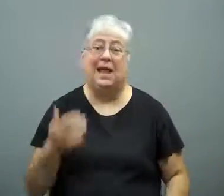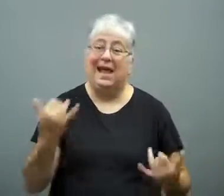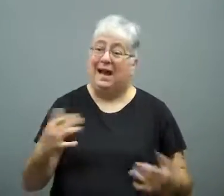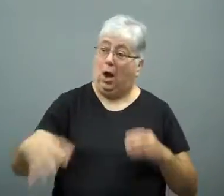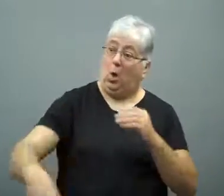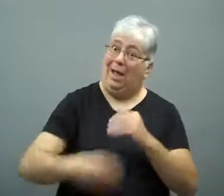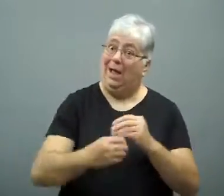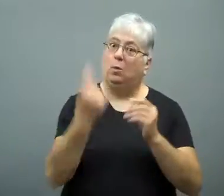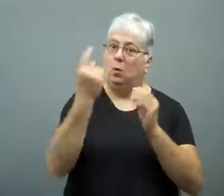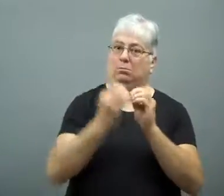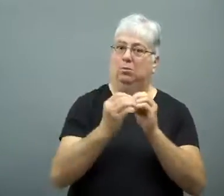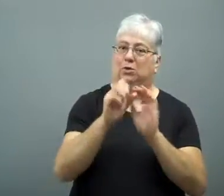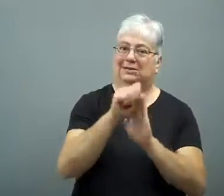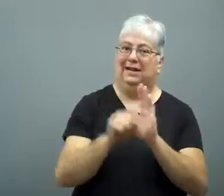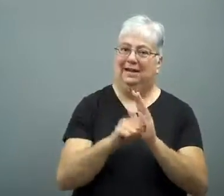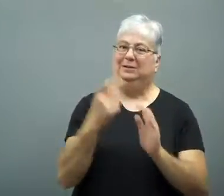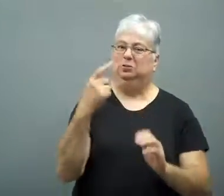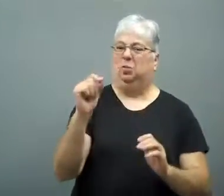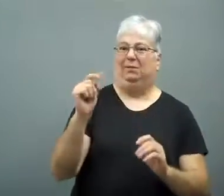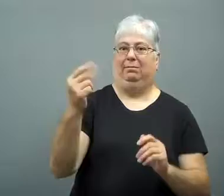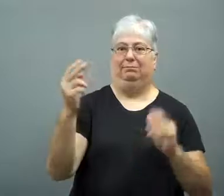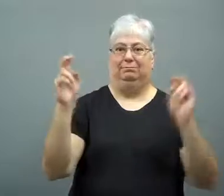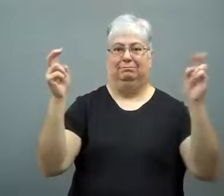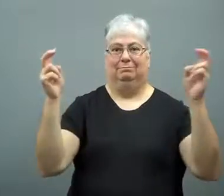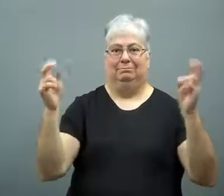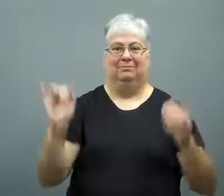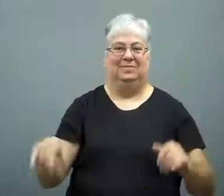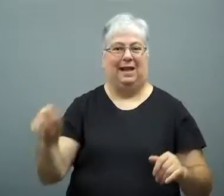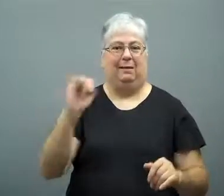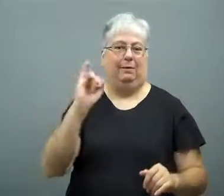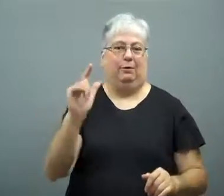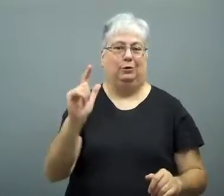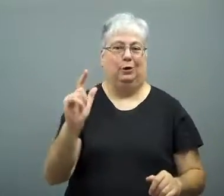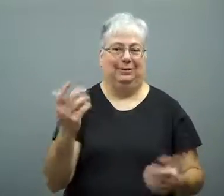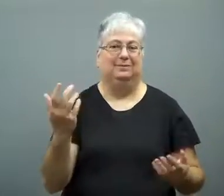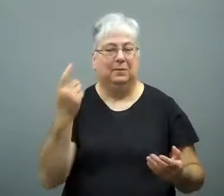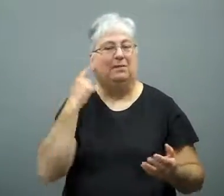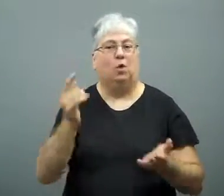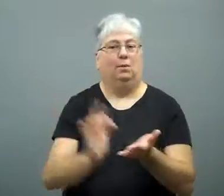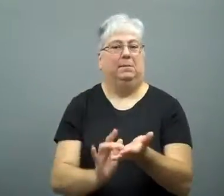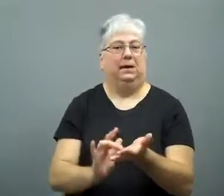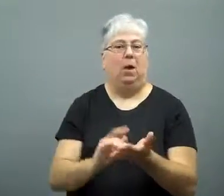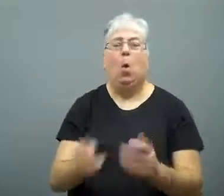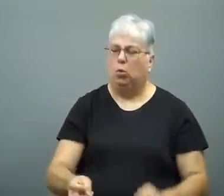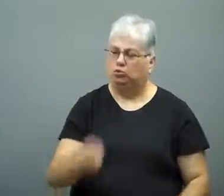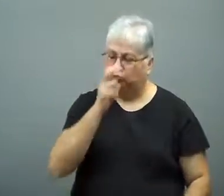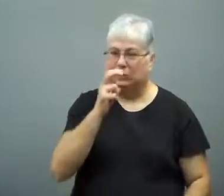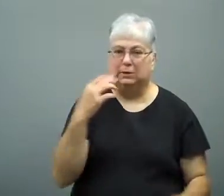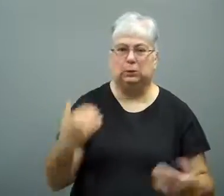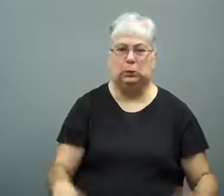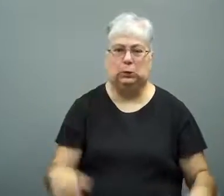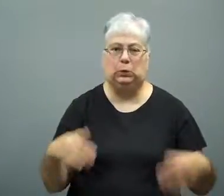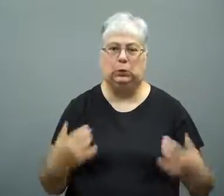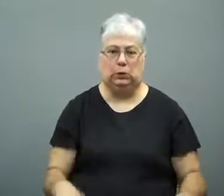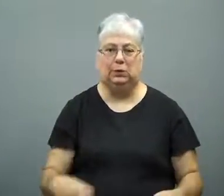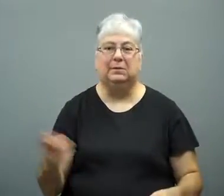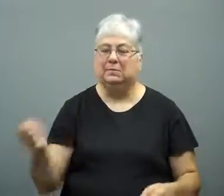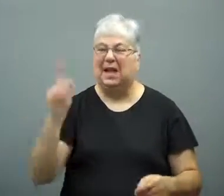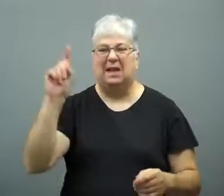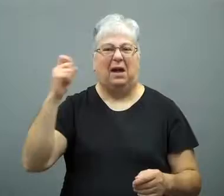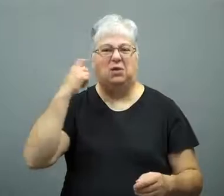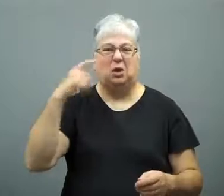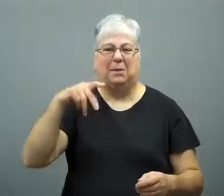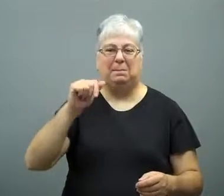A 20th state has now been added to the list: Illinois.